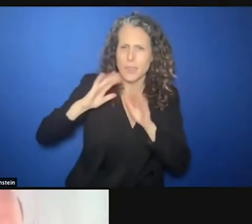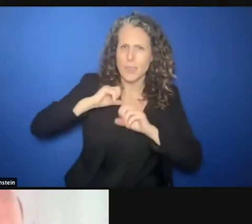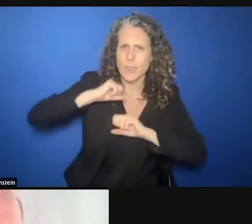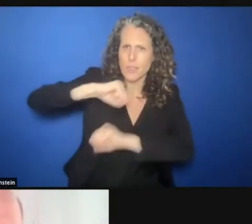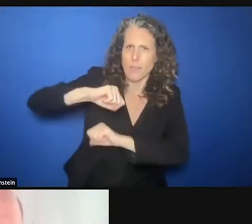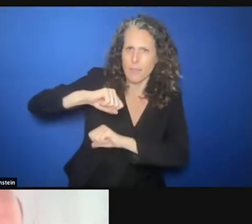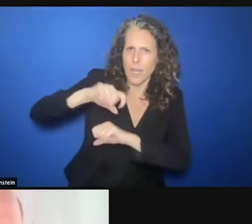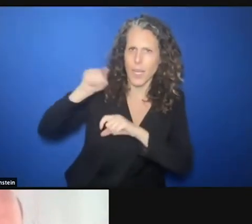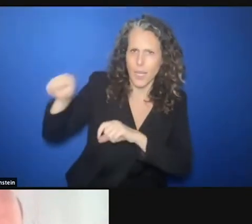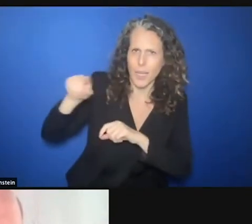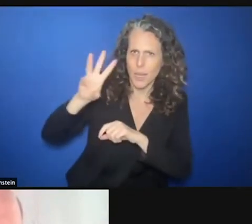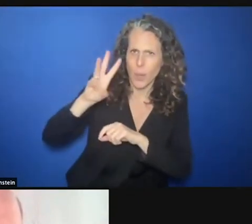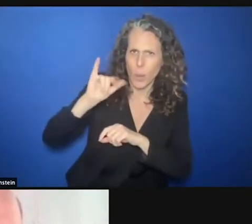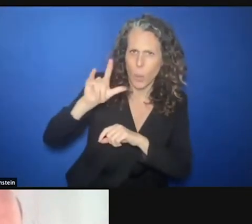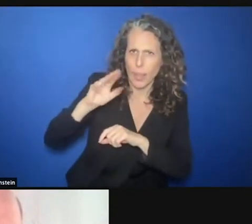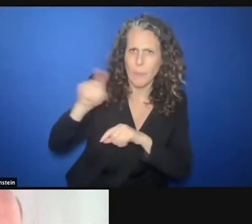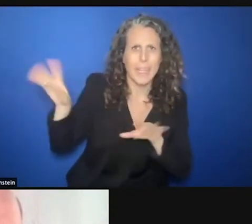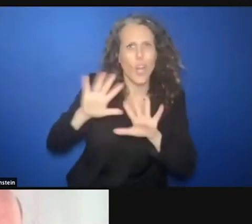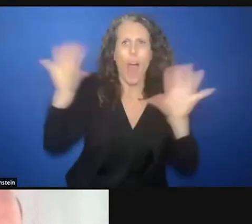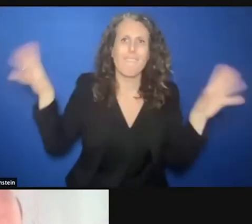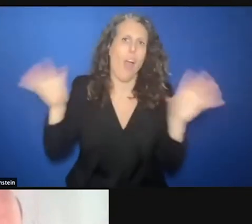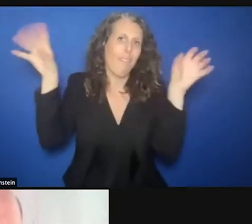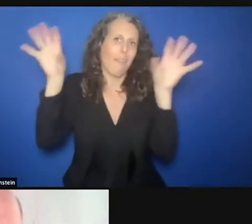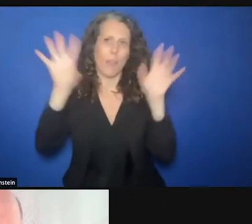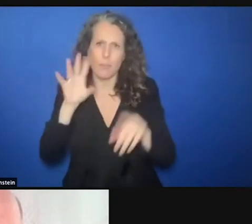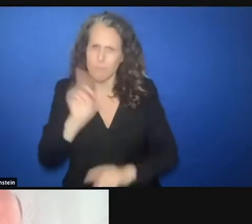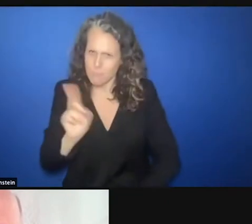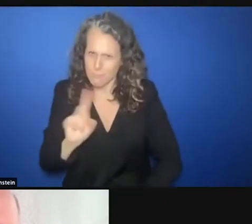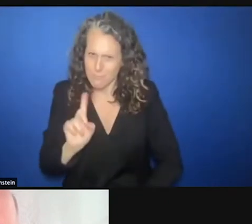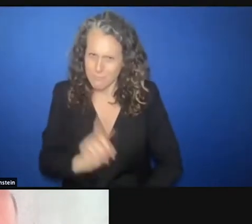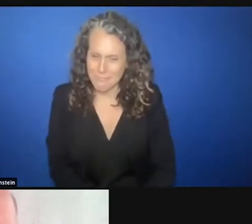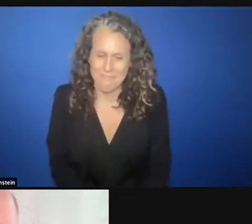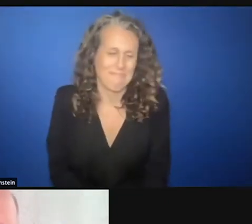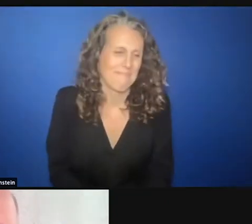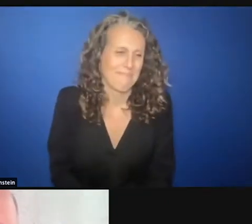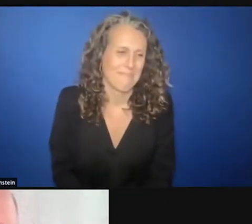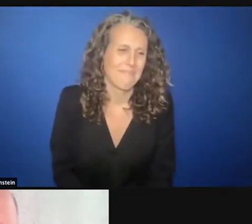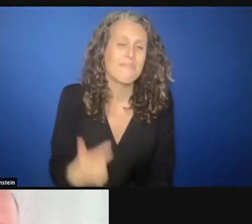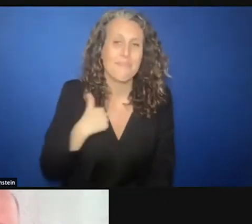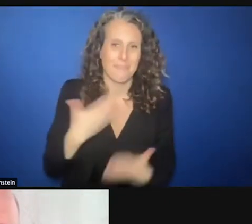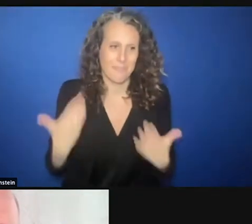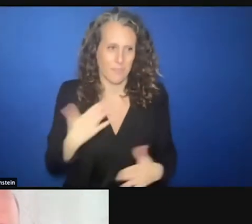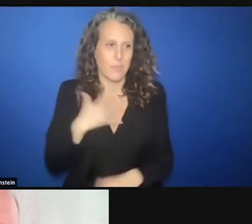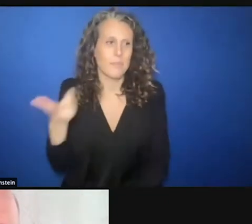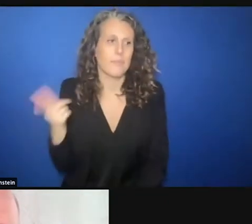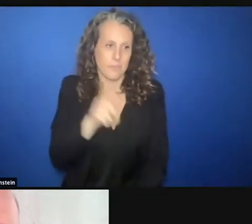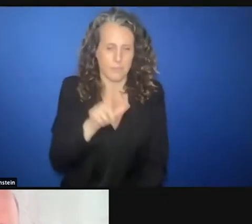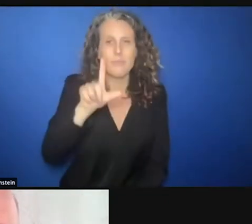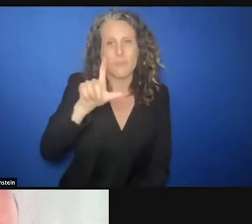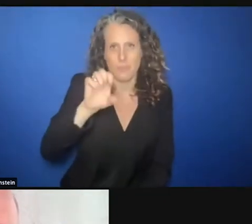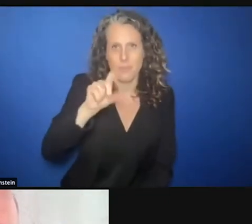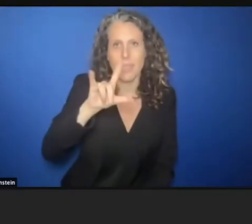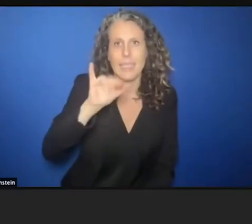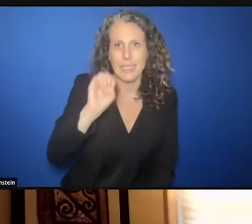to him later on. I would like if I may turn to Lesley Ziman of the U.S. state department's PRM,